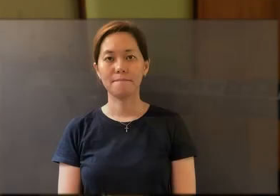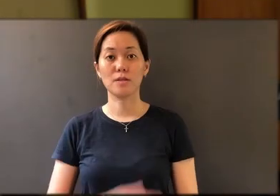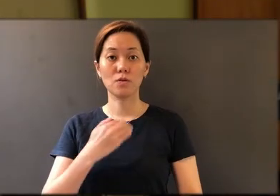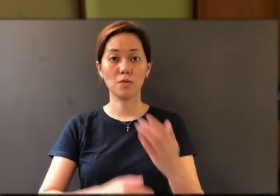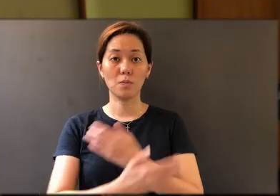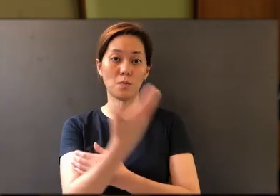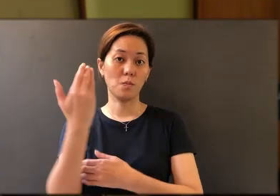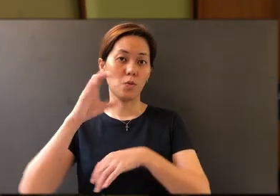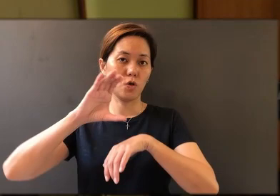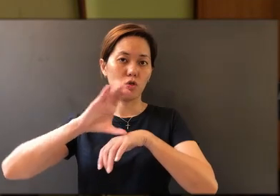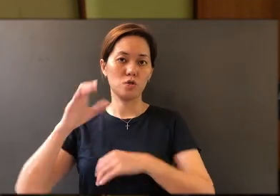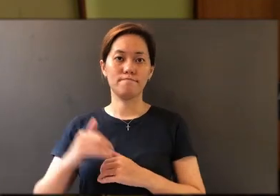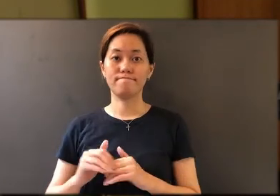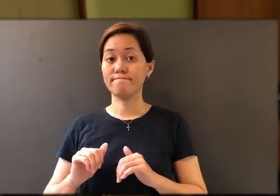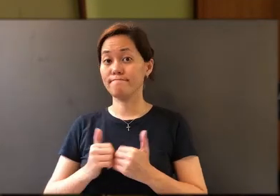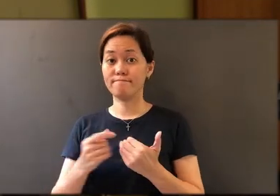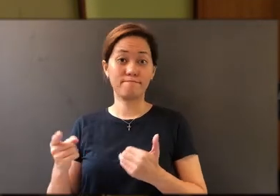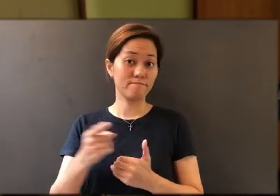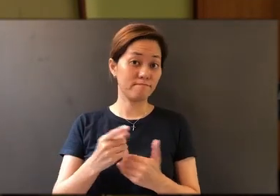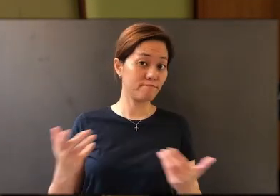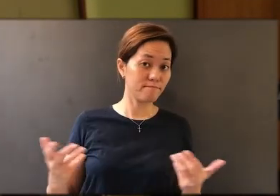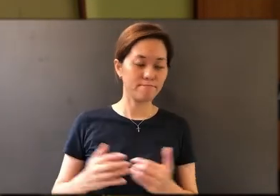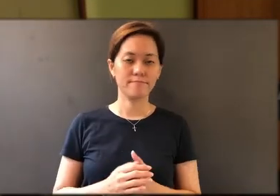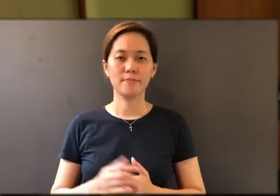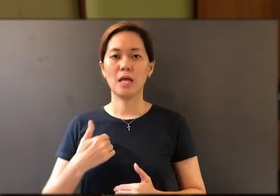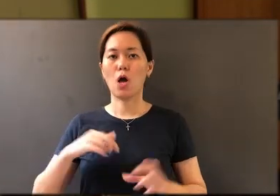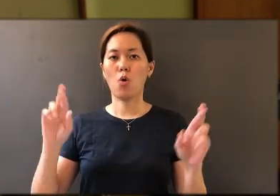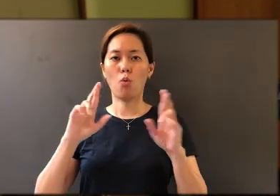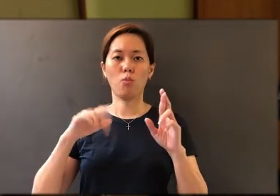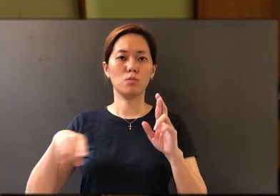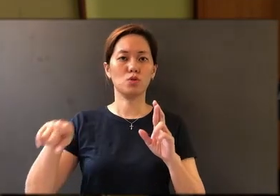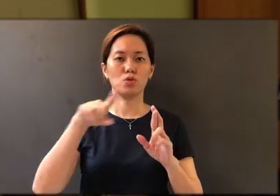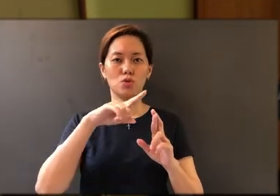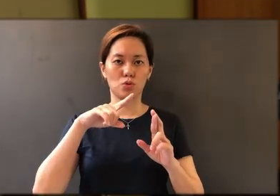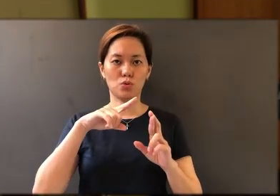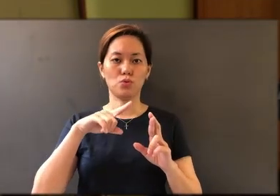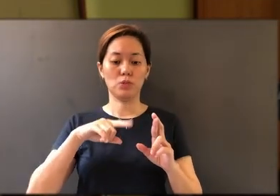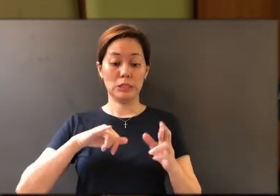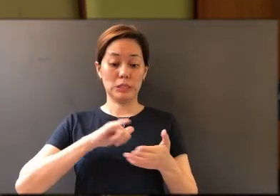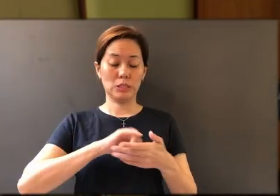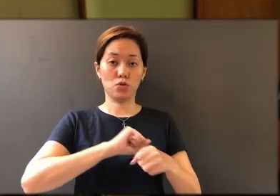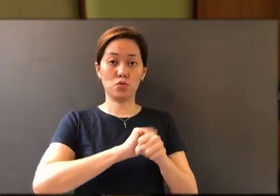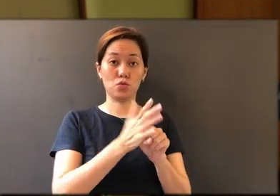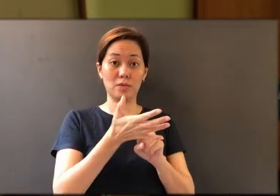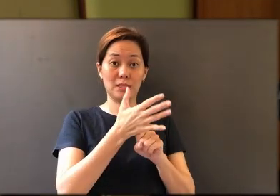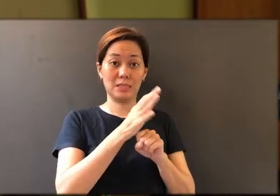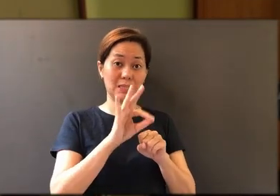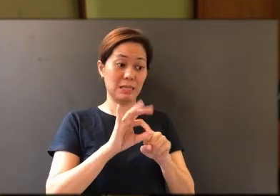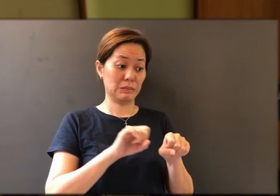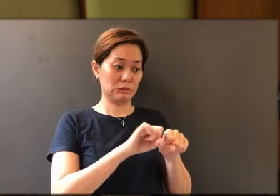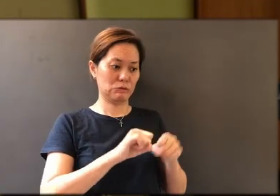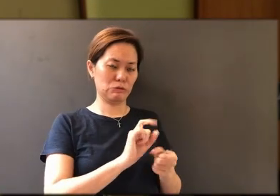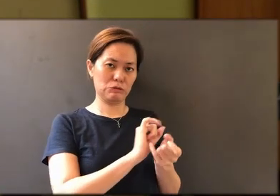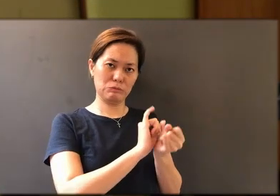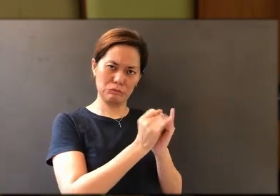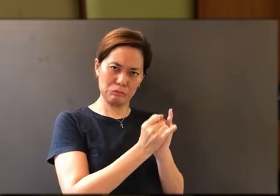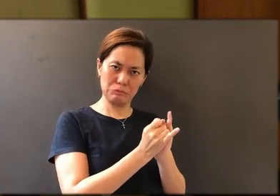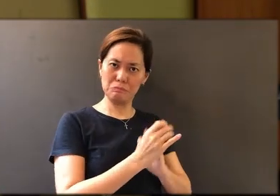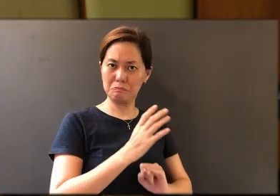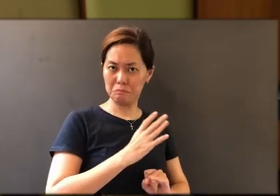Good morning, church! How are you doing? I hope you have adjusted well to the COVID-19 situation thus far